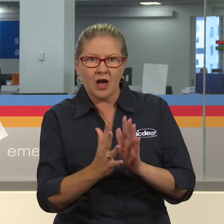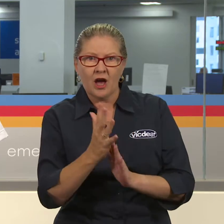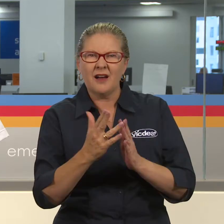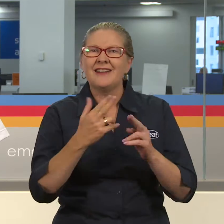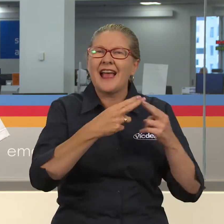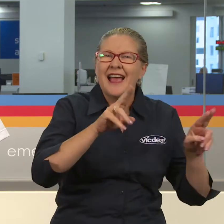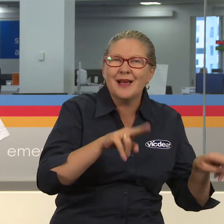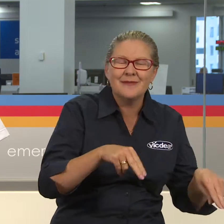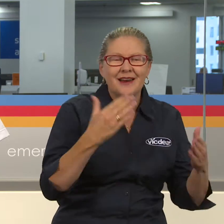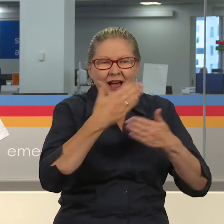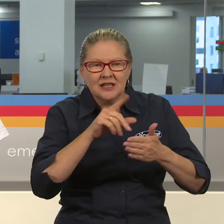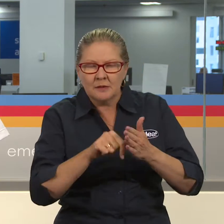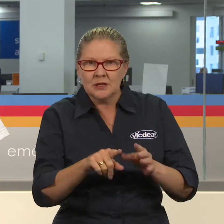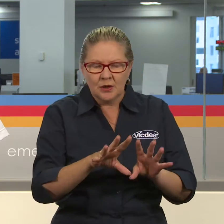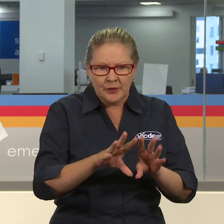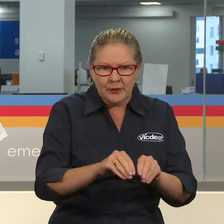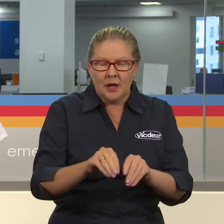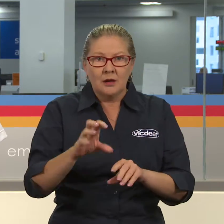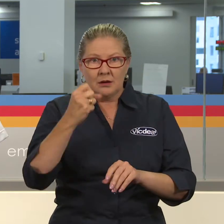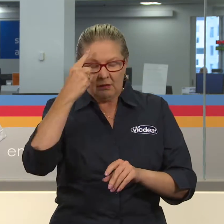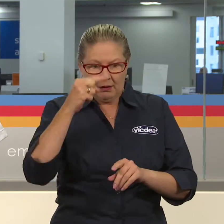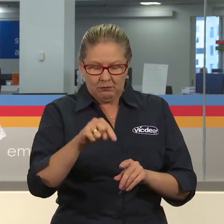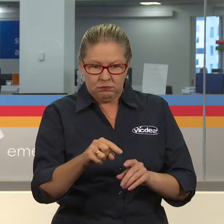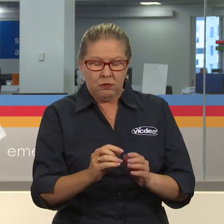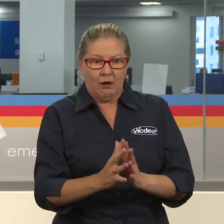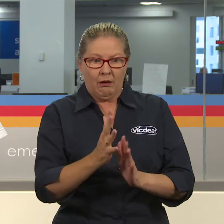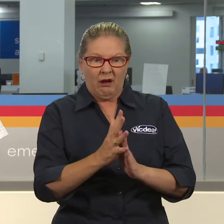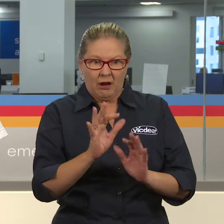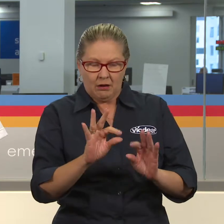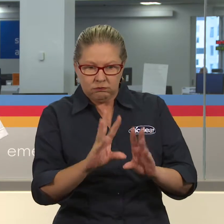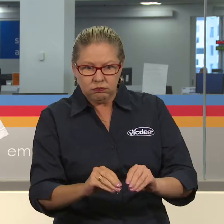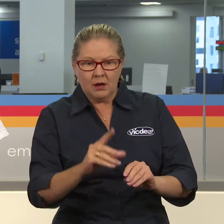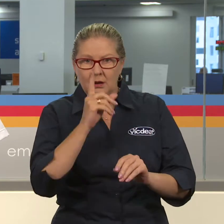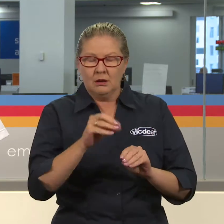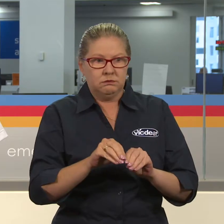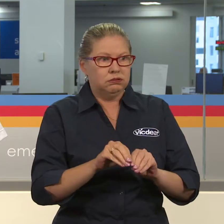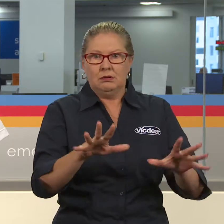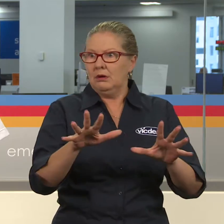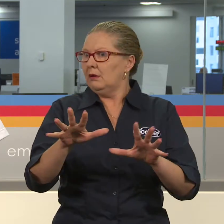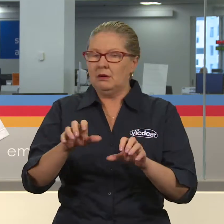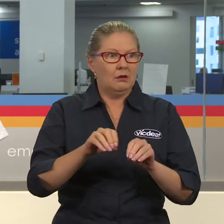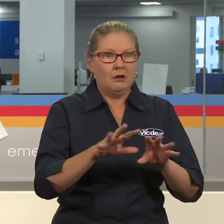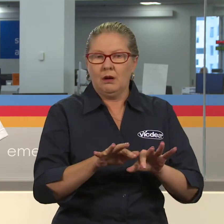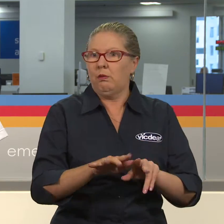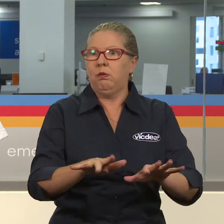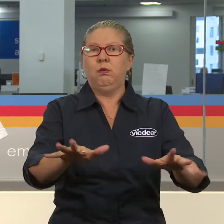Those sorts of things can be the things that all of a sudden are going to harm us, or harm others by having a fire runaway.